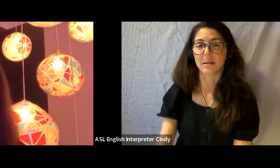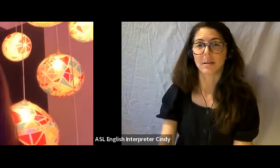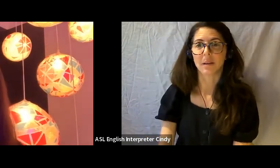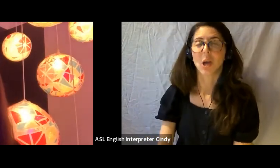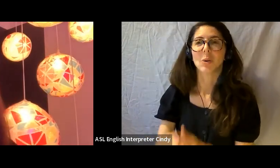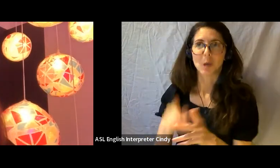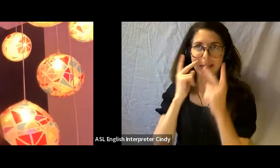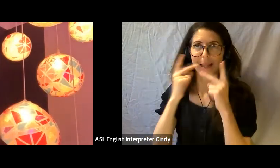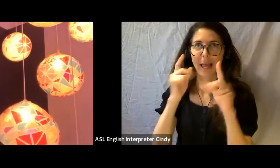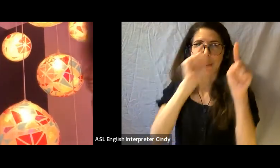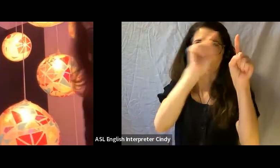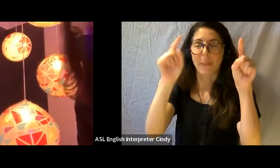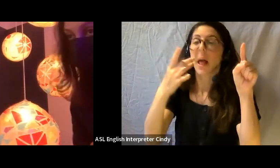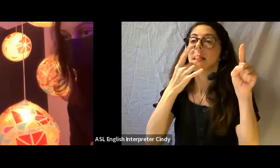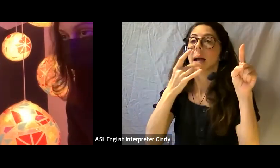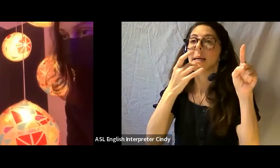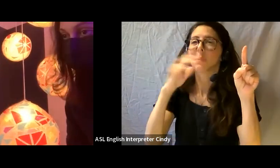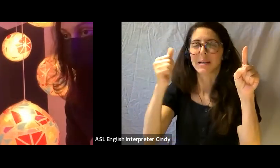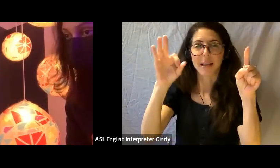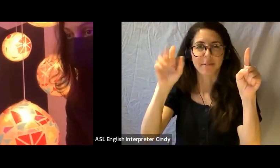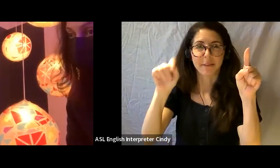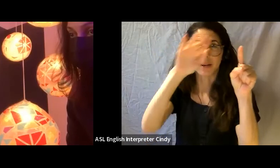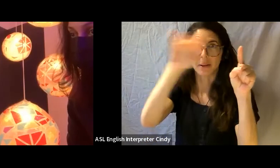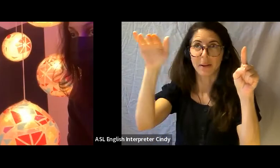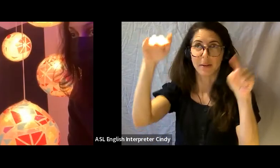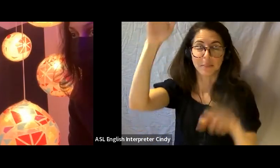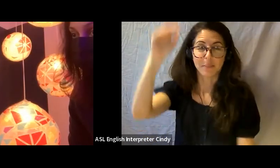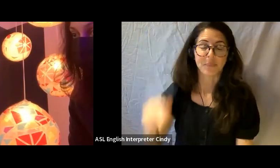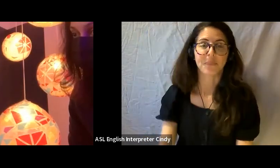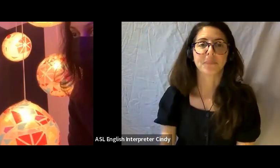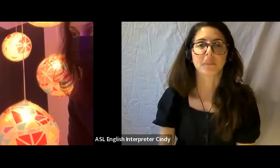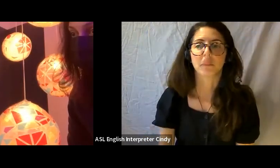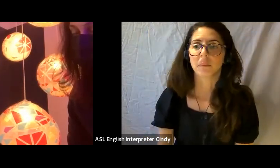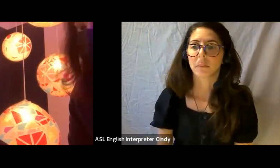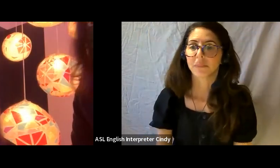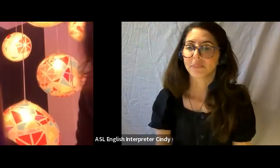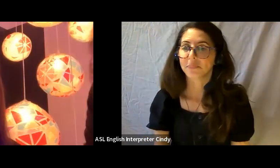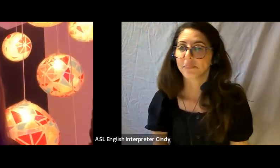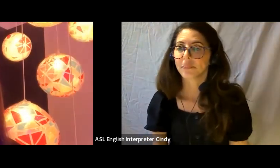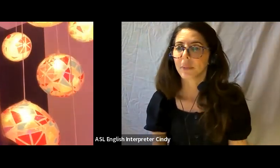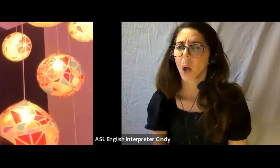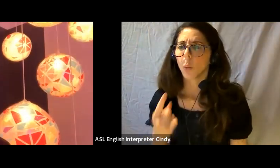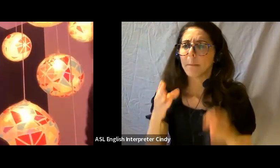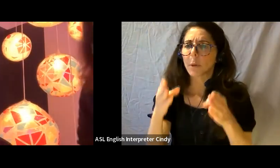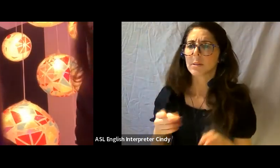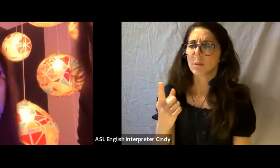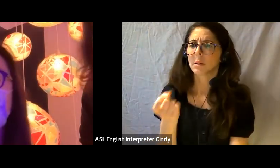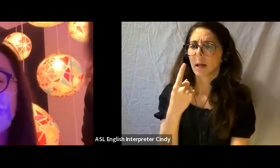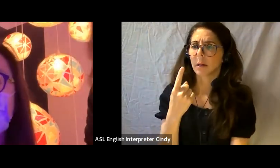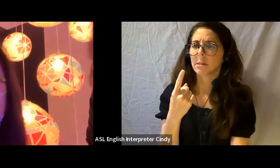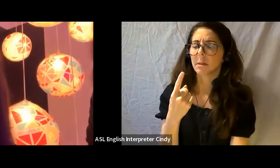Somebody would like to unmute to ask a question. Momina, if you want to go ahead and unmute